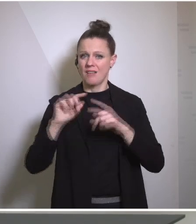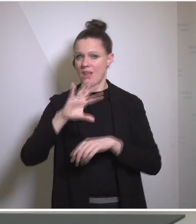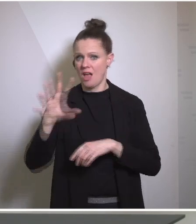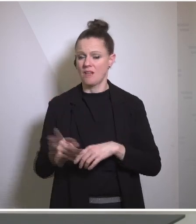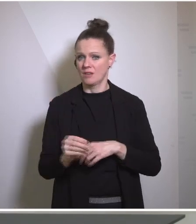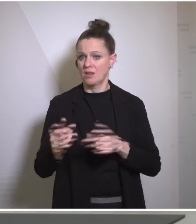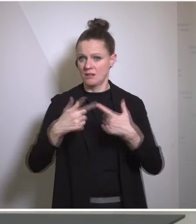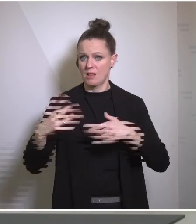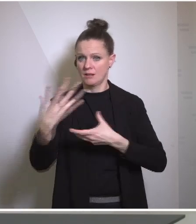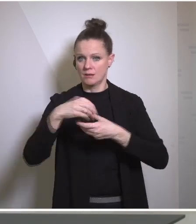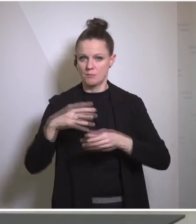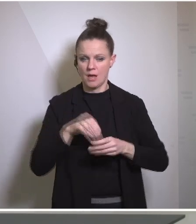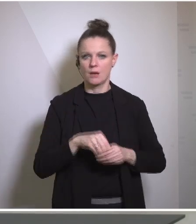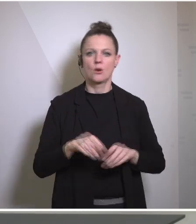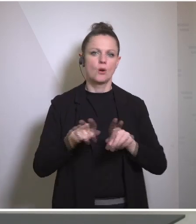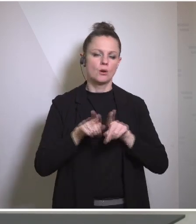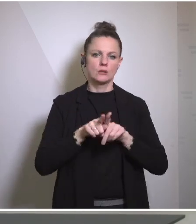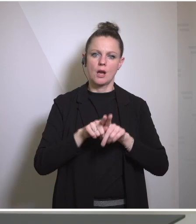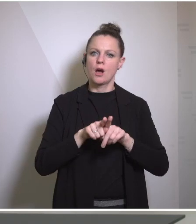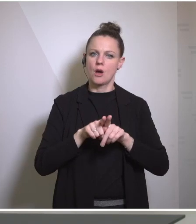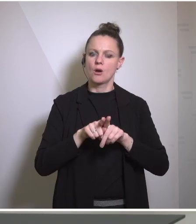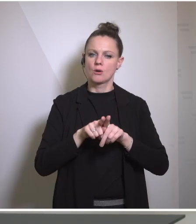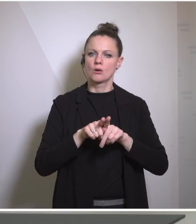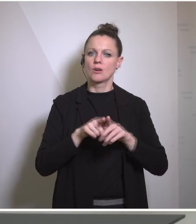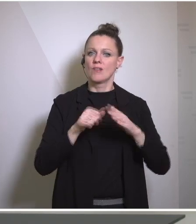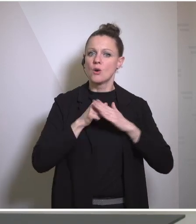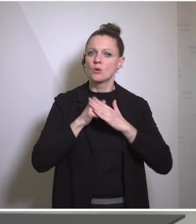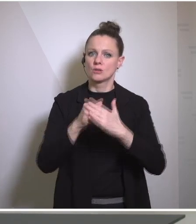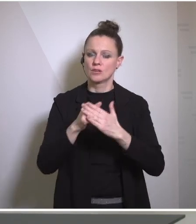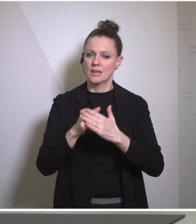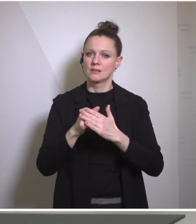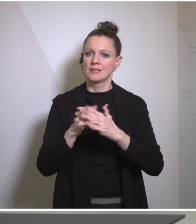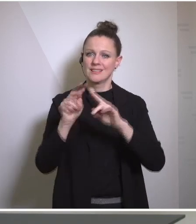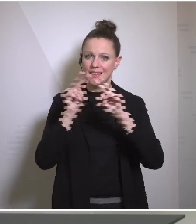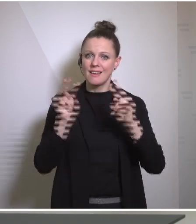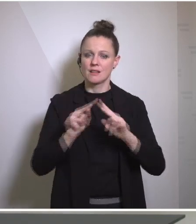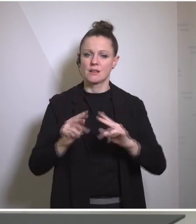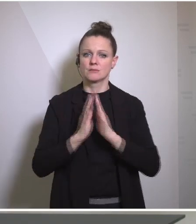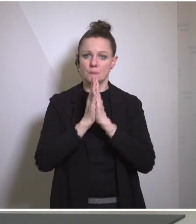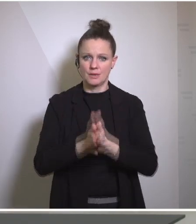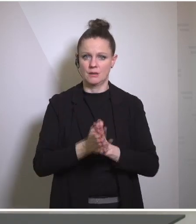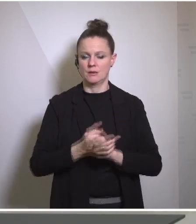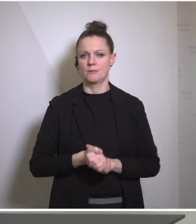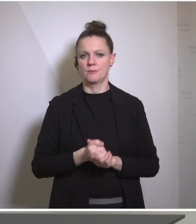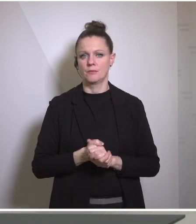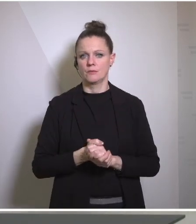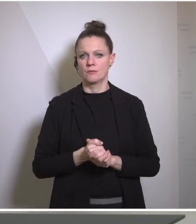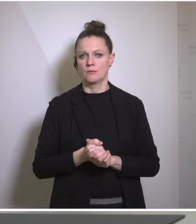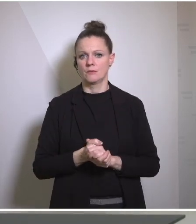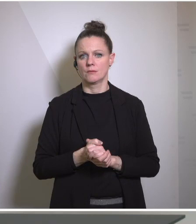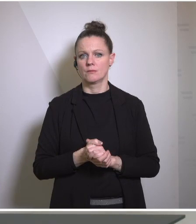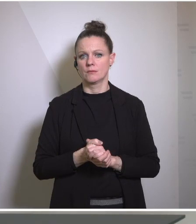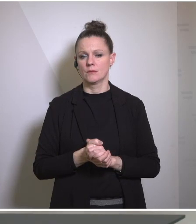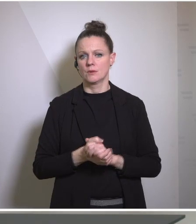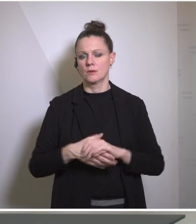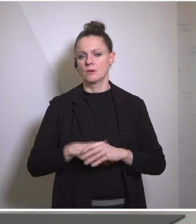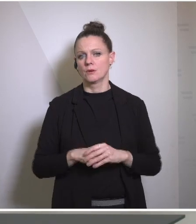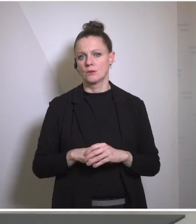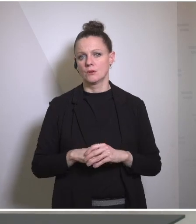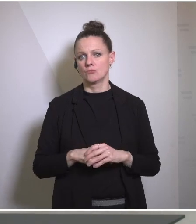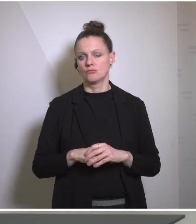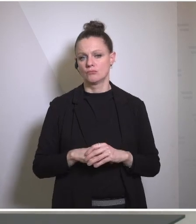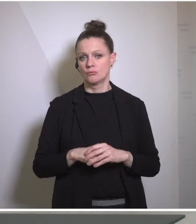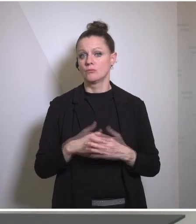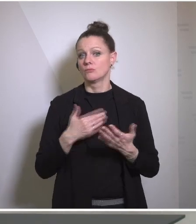in and support the Haitian National Police help them regain control of um of Haiti and that too